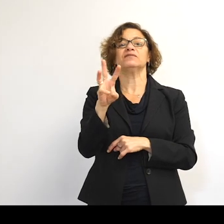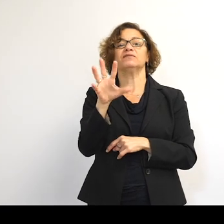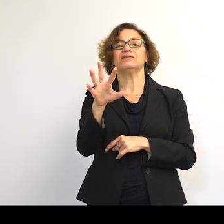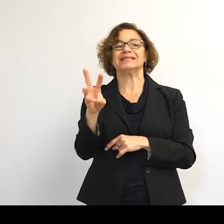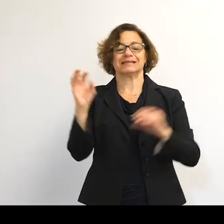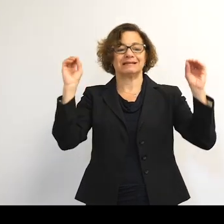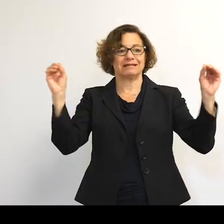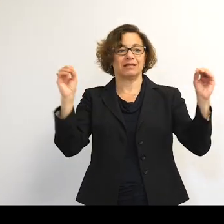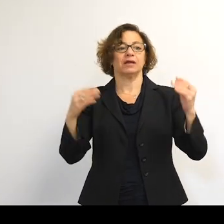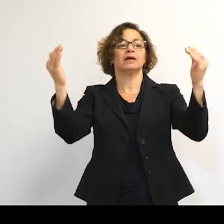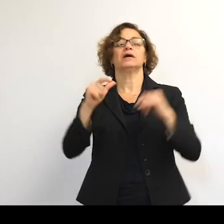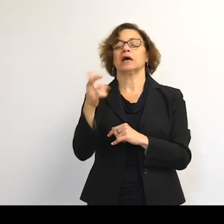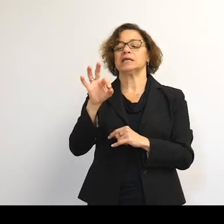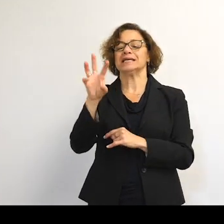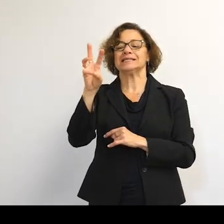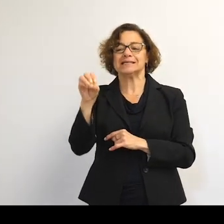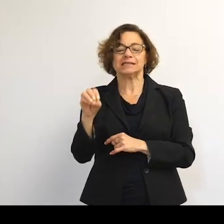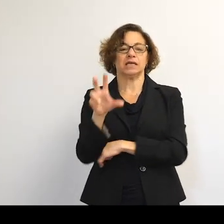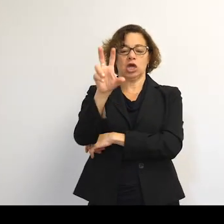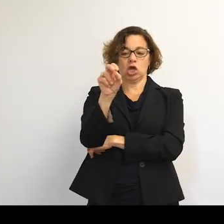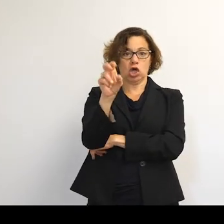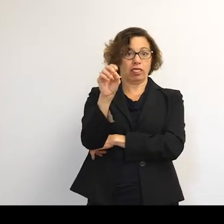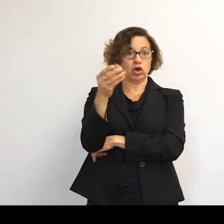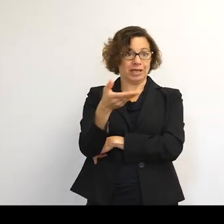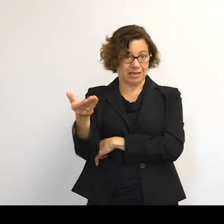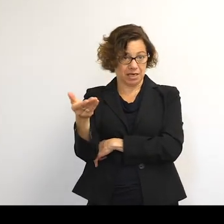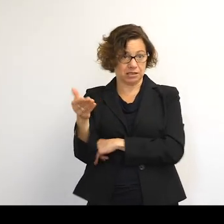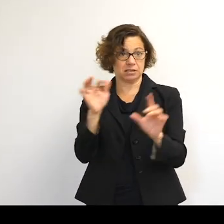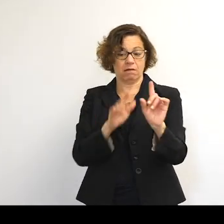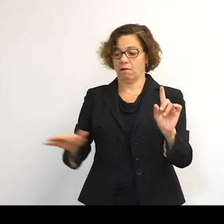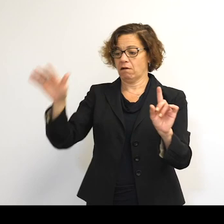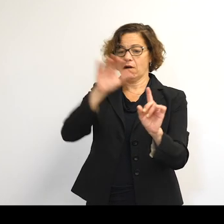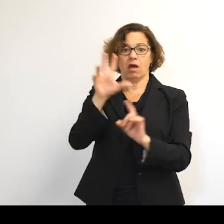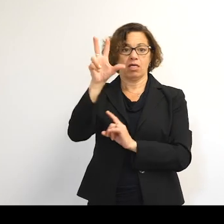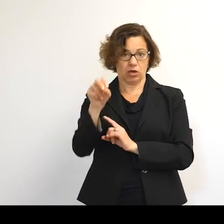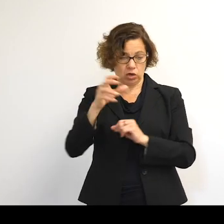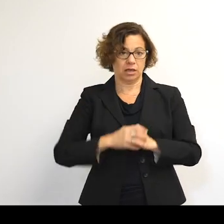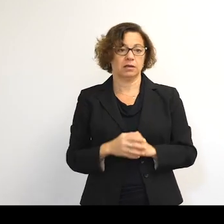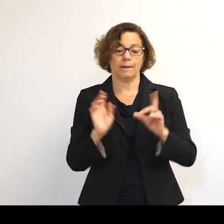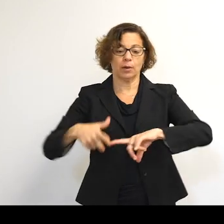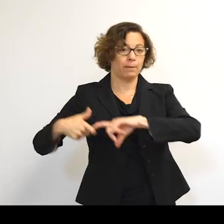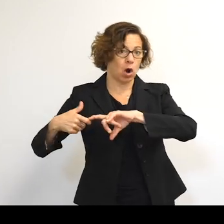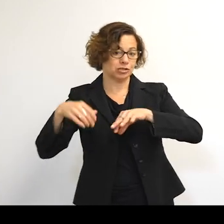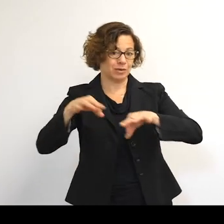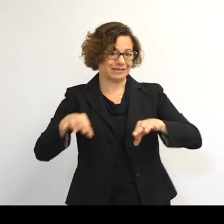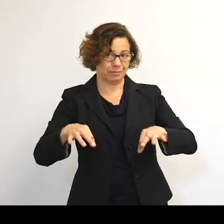In 1960, 30 objects in orbit. And I'll pause here to explain the visuals you'll see